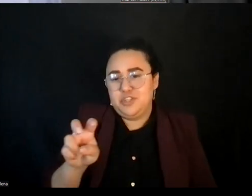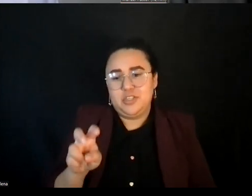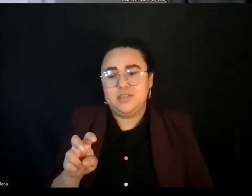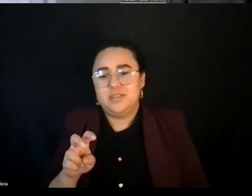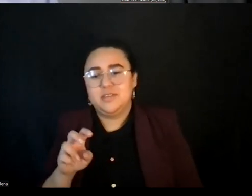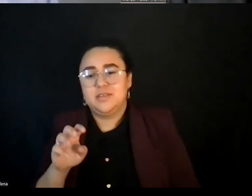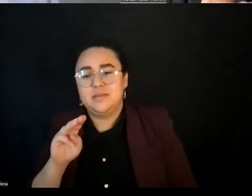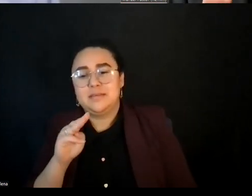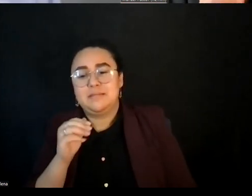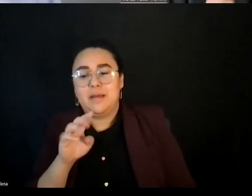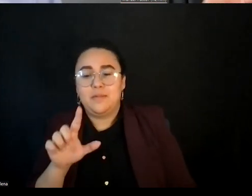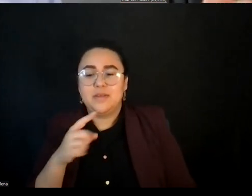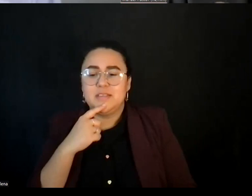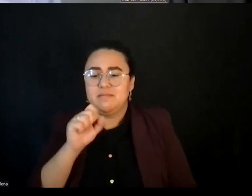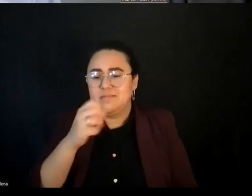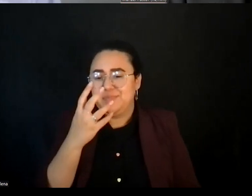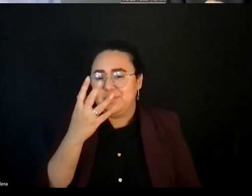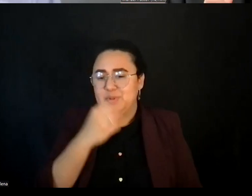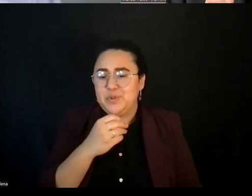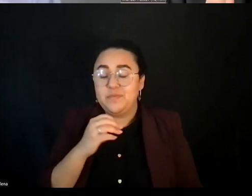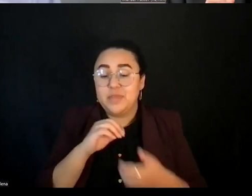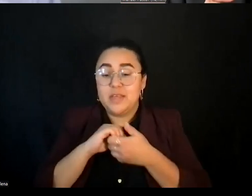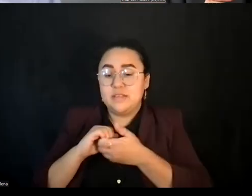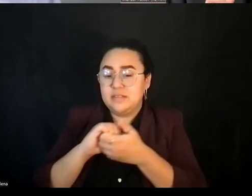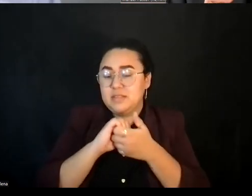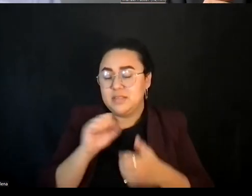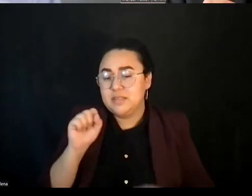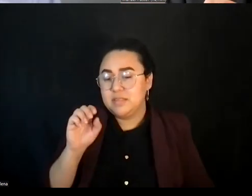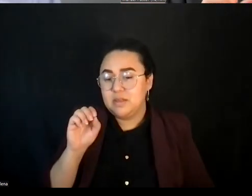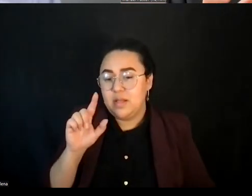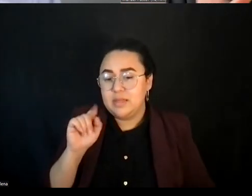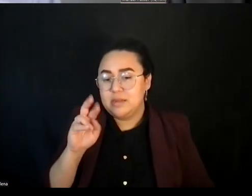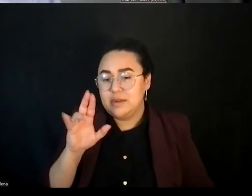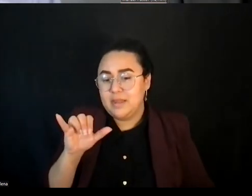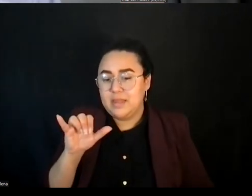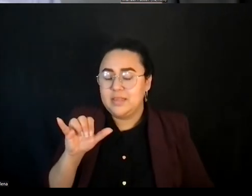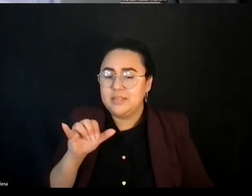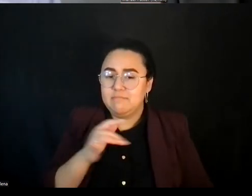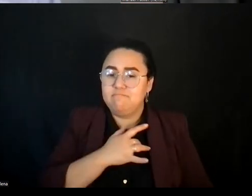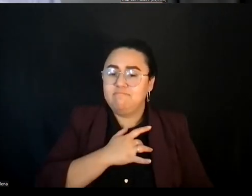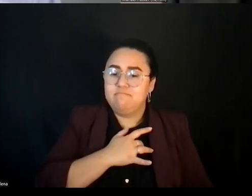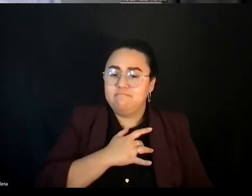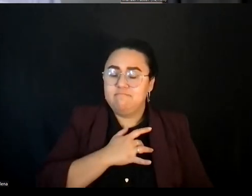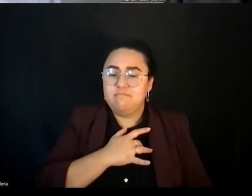And I think the solidarity piece of it that really gets to me too, and to a topic I know